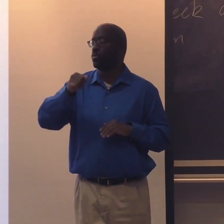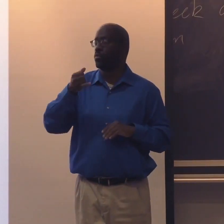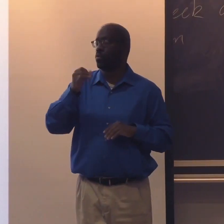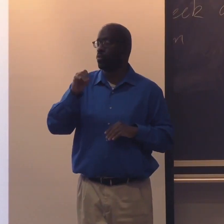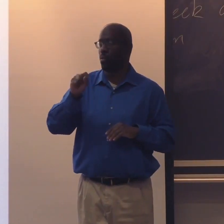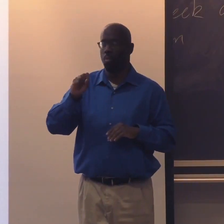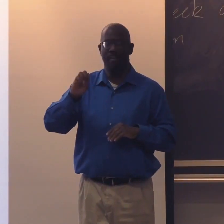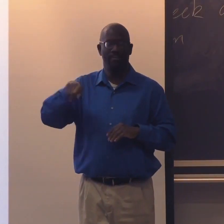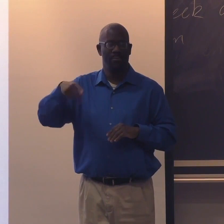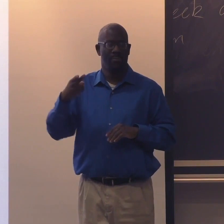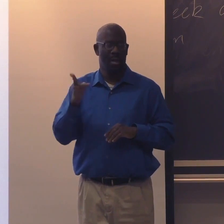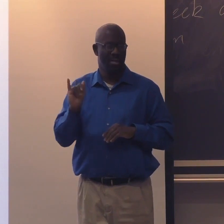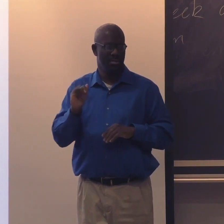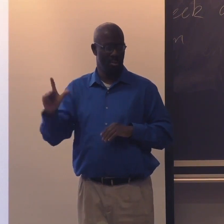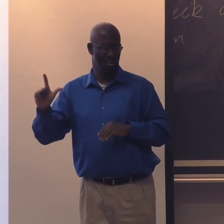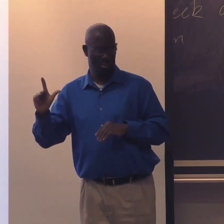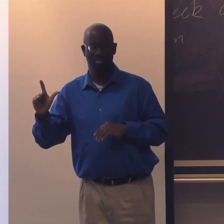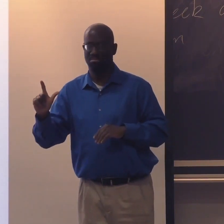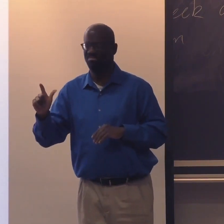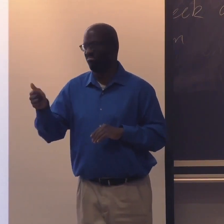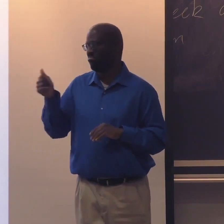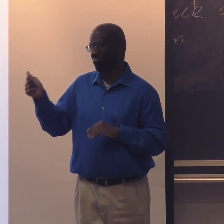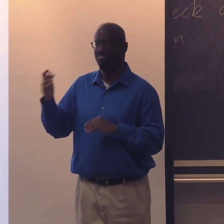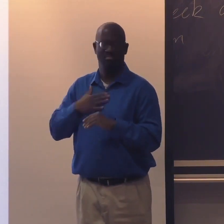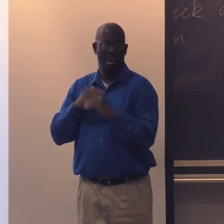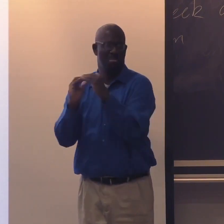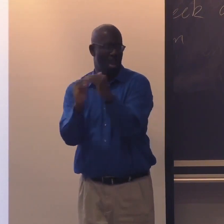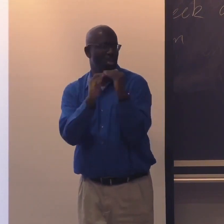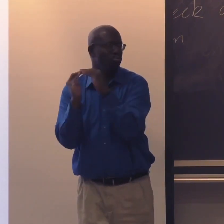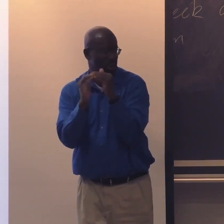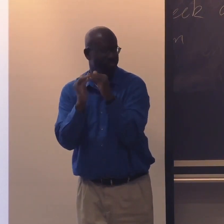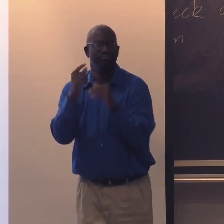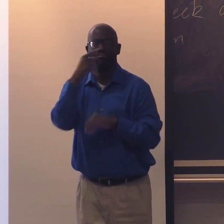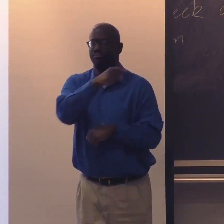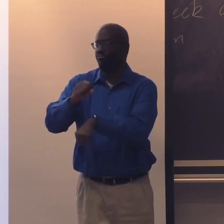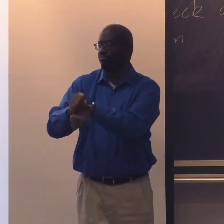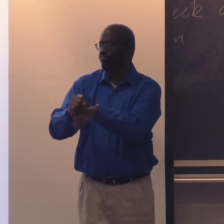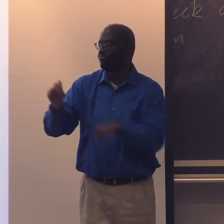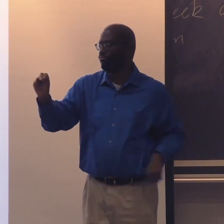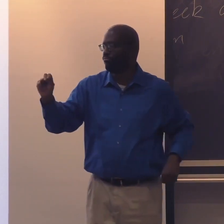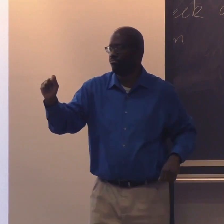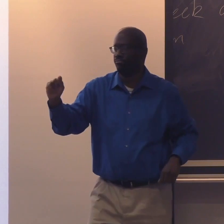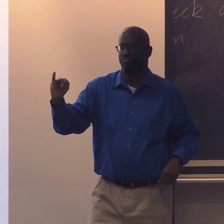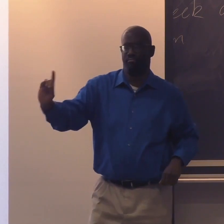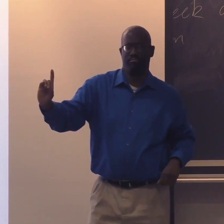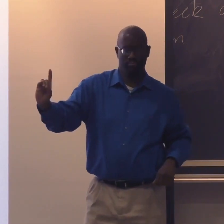Here we had Professor Joseph Hill, who is a colleague of mine who works